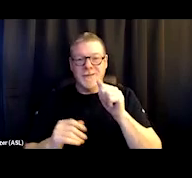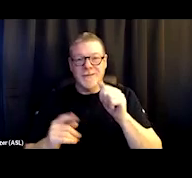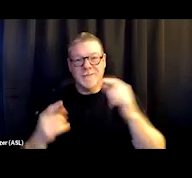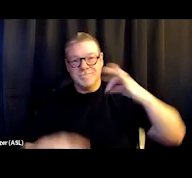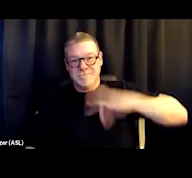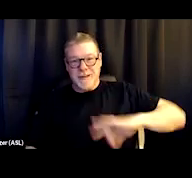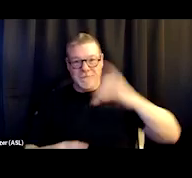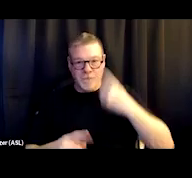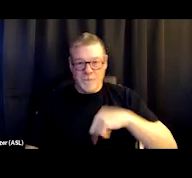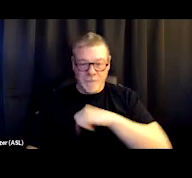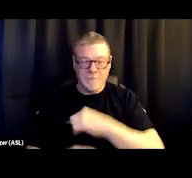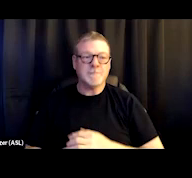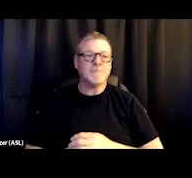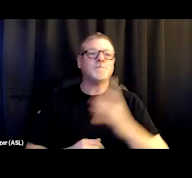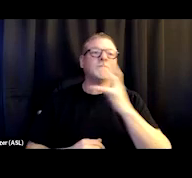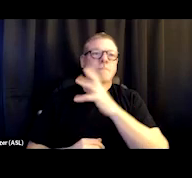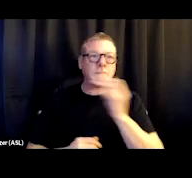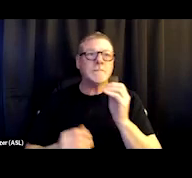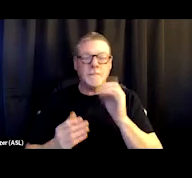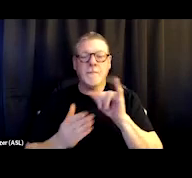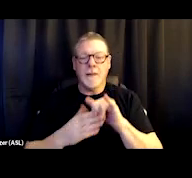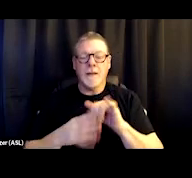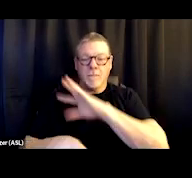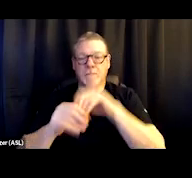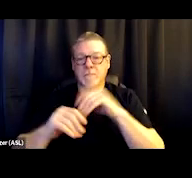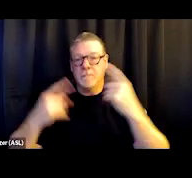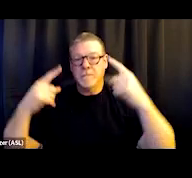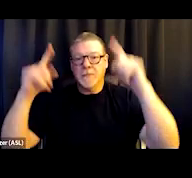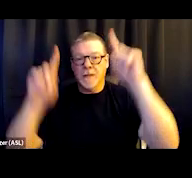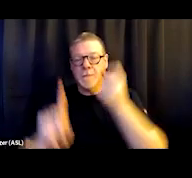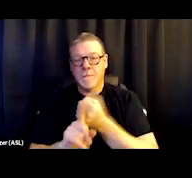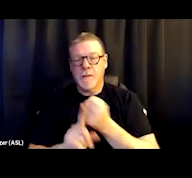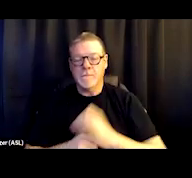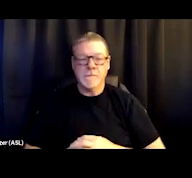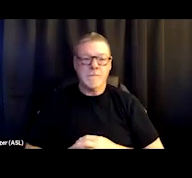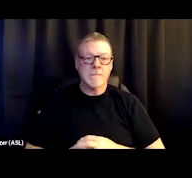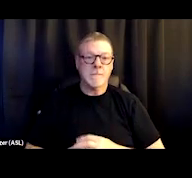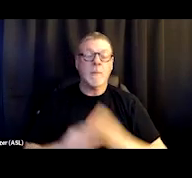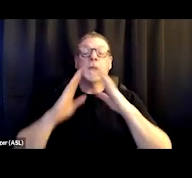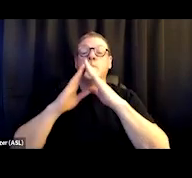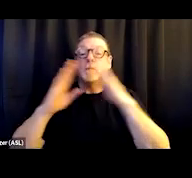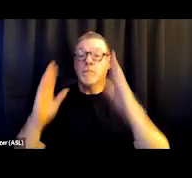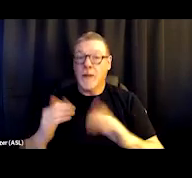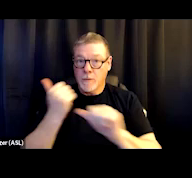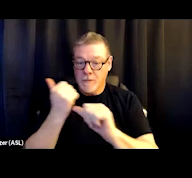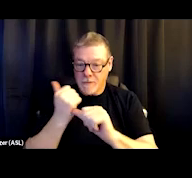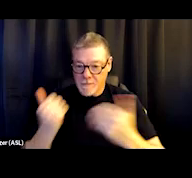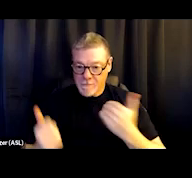and then also it has impacted the success rates. So we have housing assistance. You know, in addition